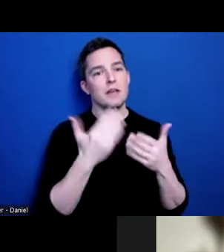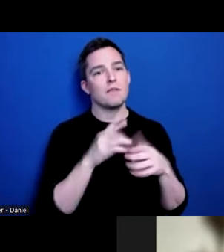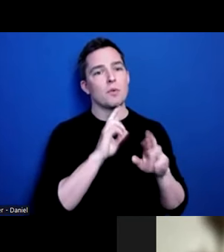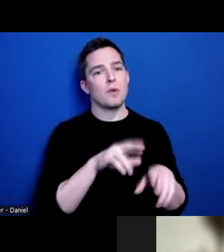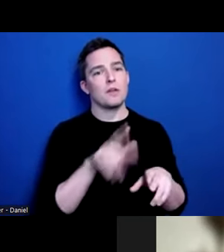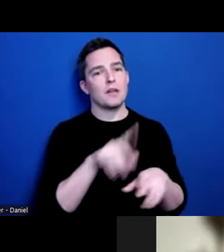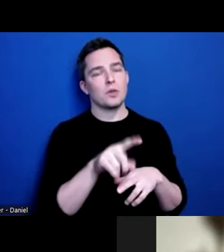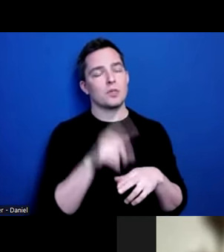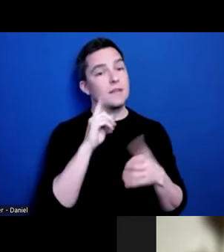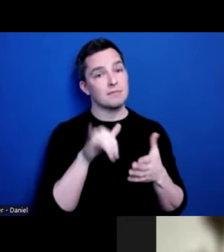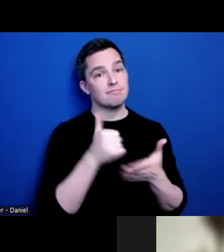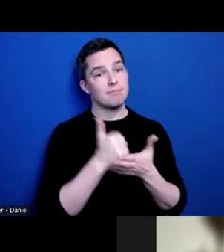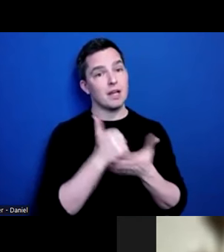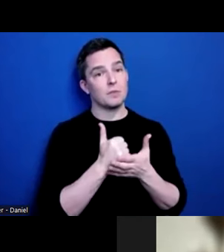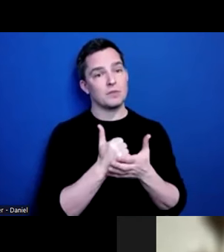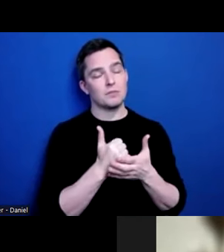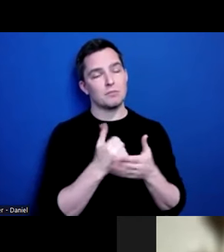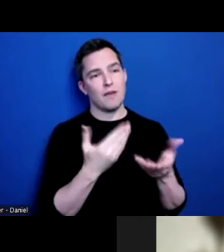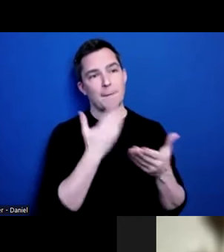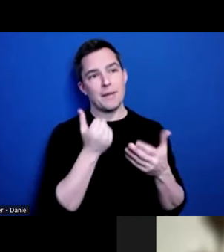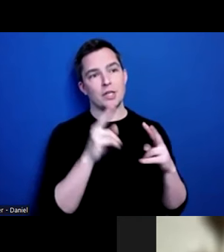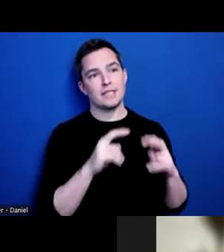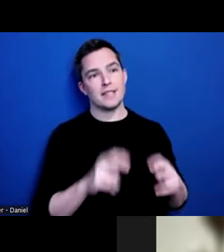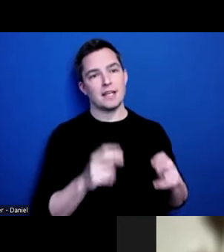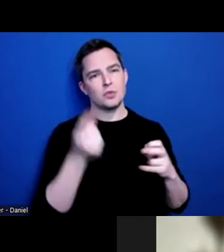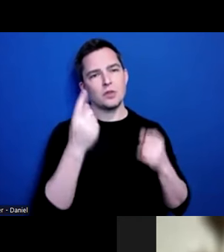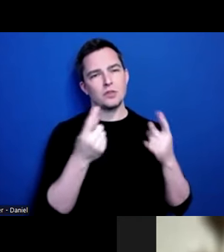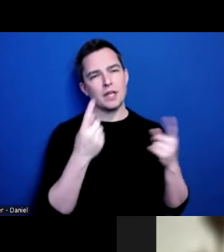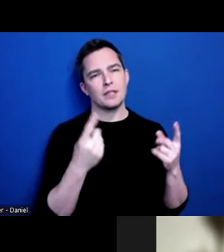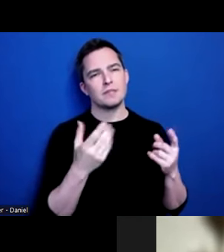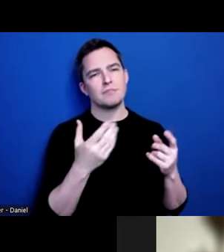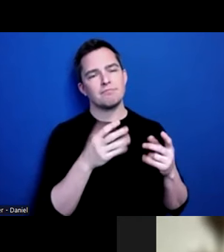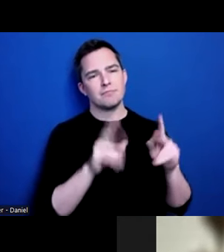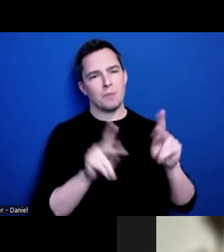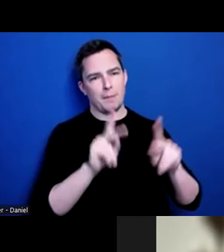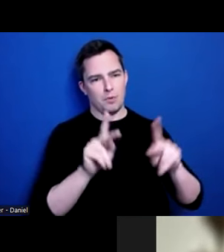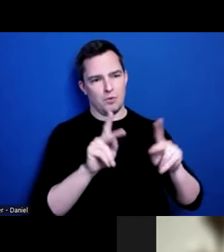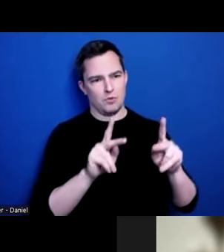think it helps us get greater insight to better understand the people we are working to serve.